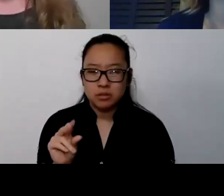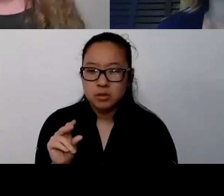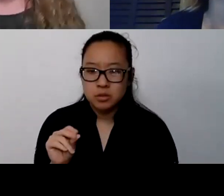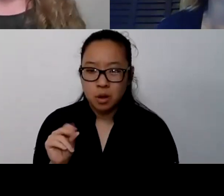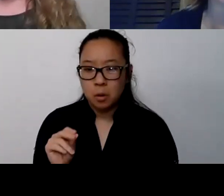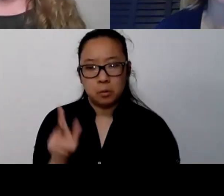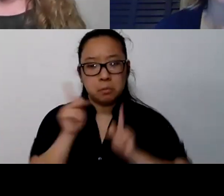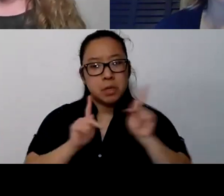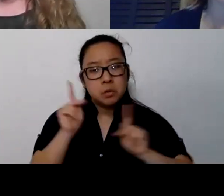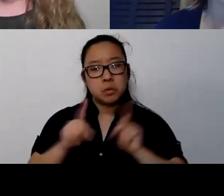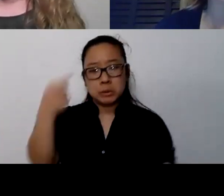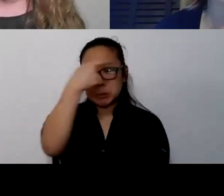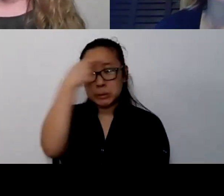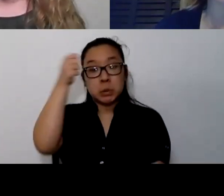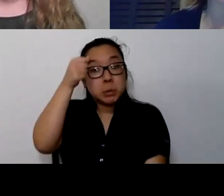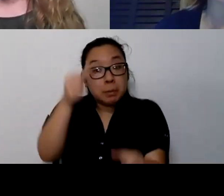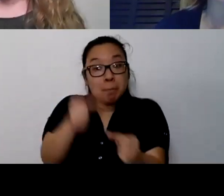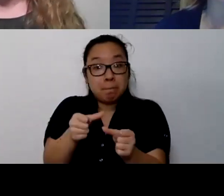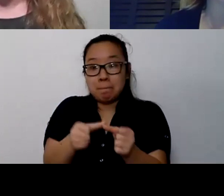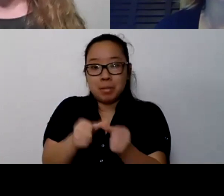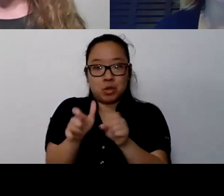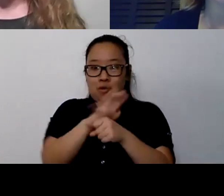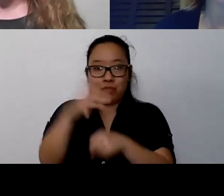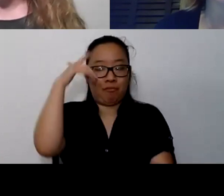And so, how do we reconcile with that?